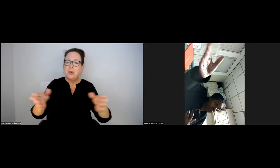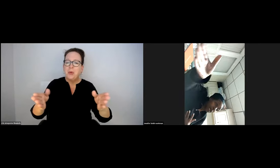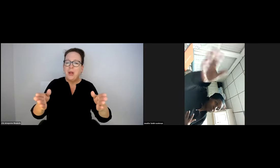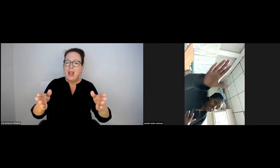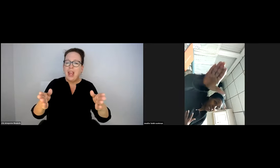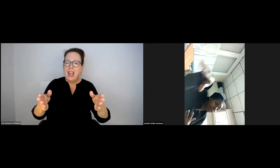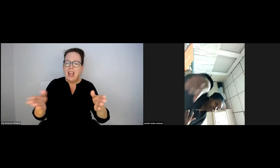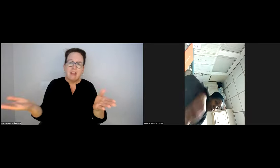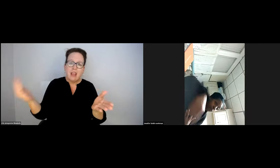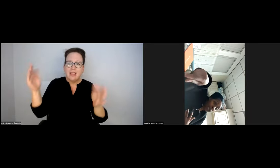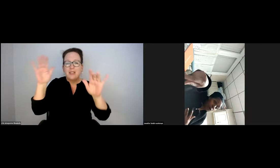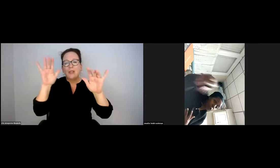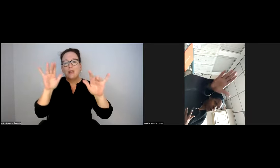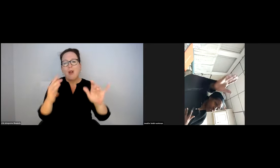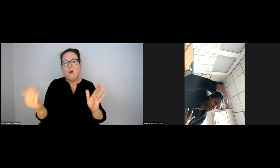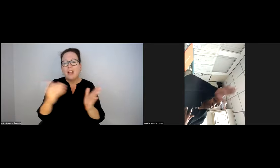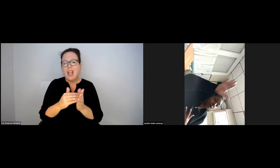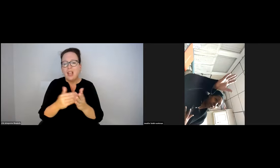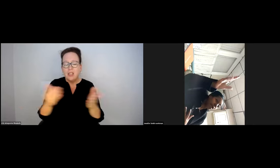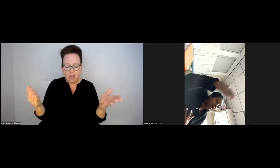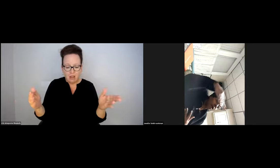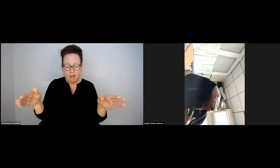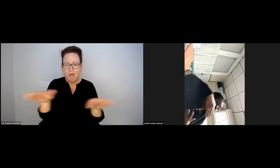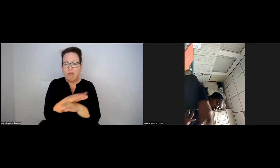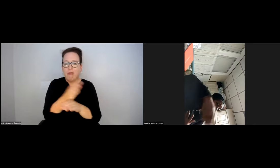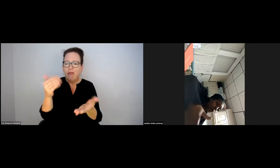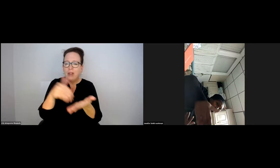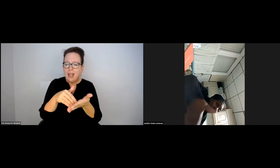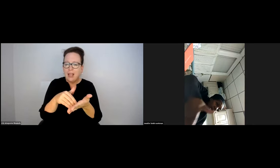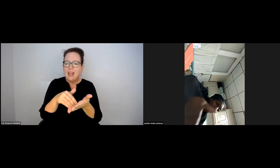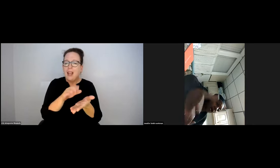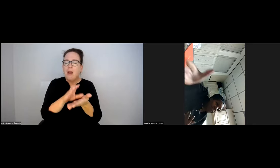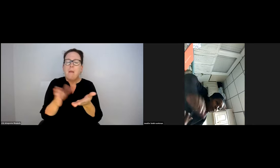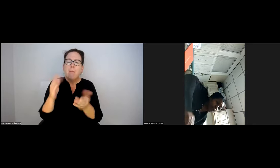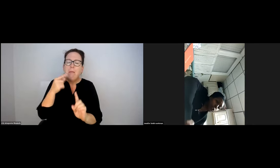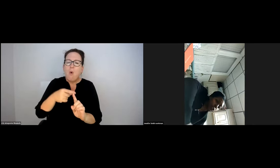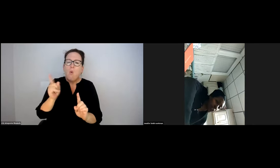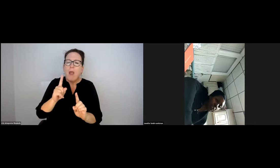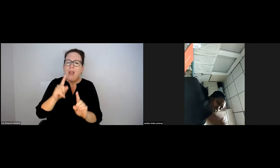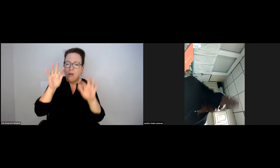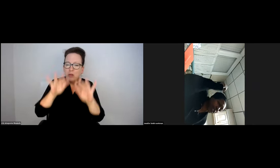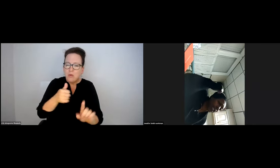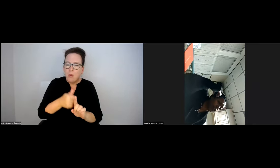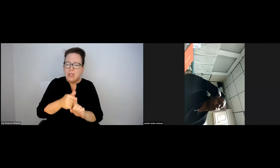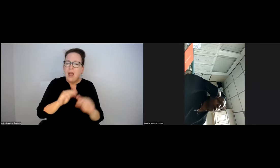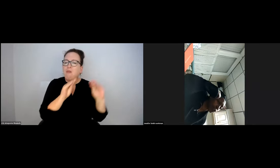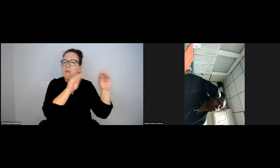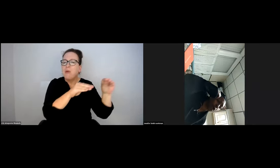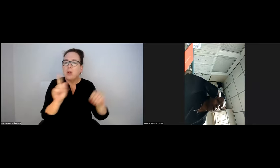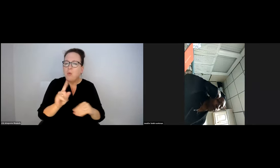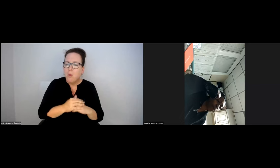IT IS JUST AWFUL WHEN YOU SEE IT CLEARED. NEXT THING YOU KNOW, SNOW COMES AGAIN AND PLOW TRUCKS COME.